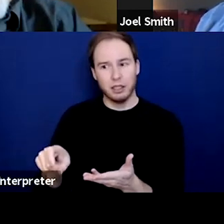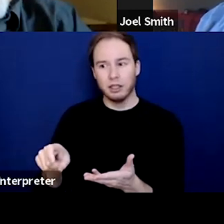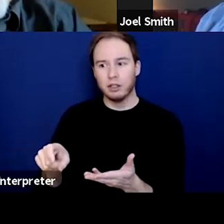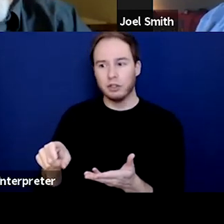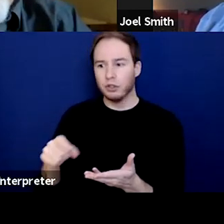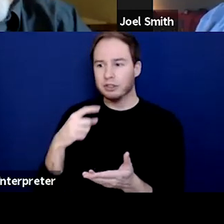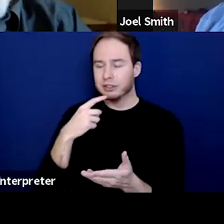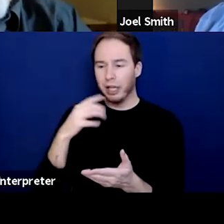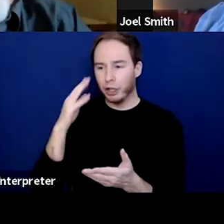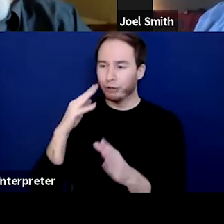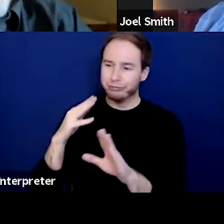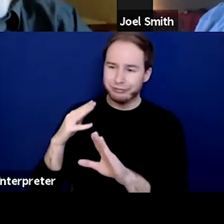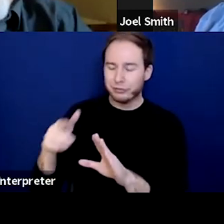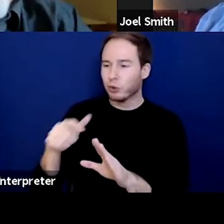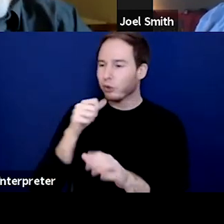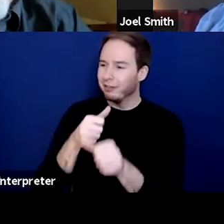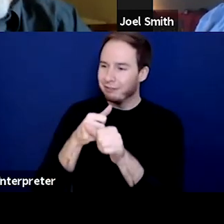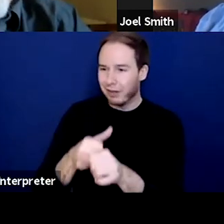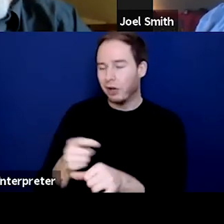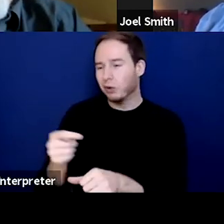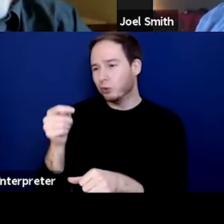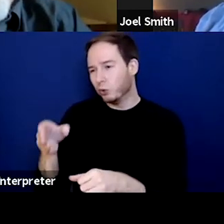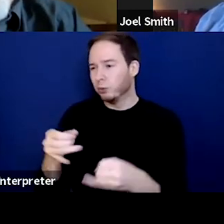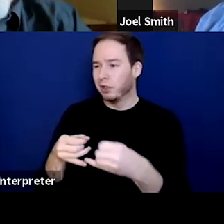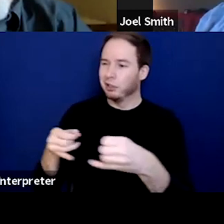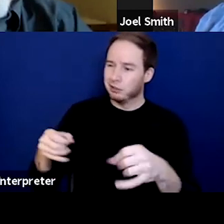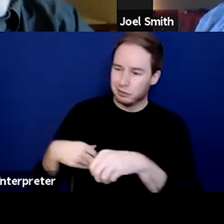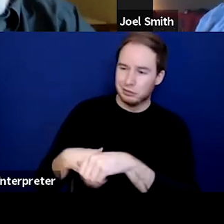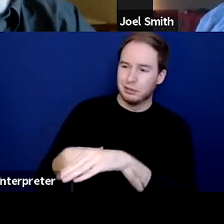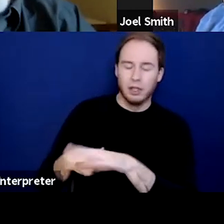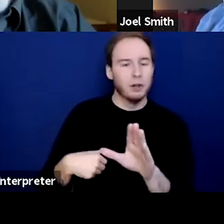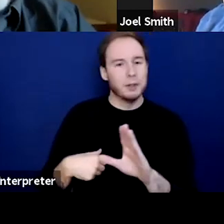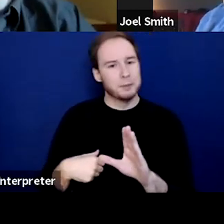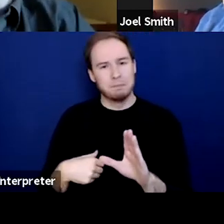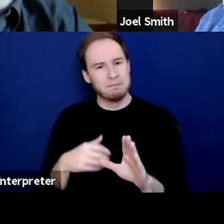in this apartment. Because if we can put a roof over their head